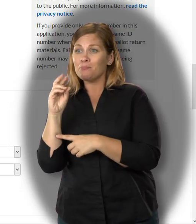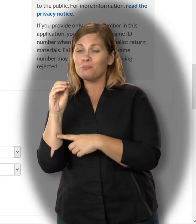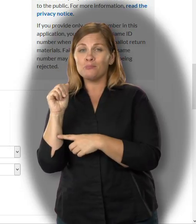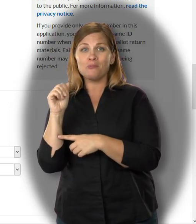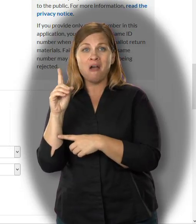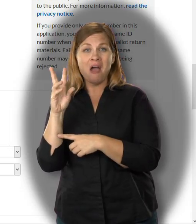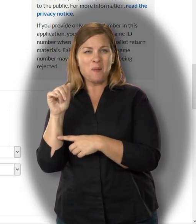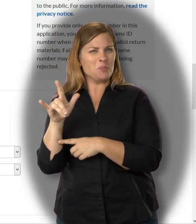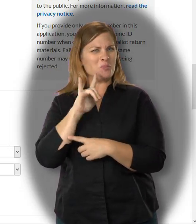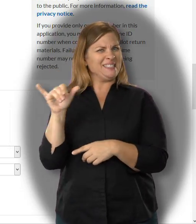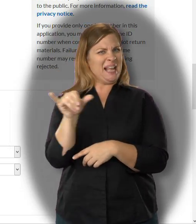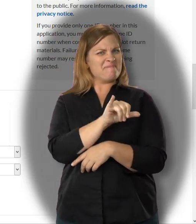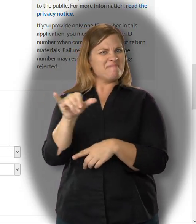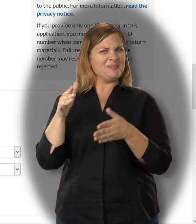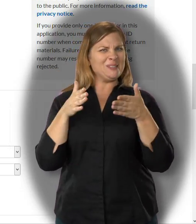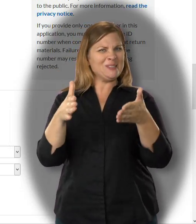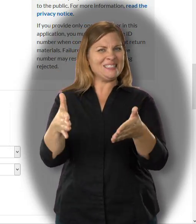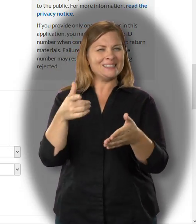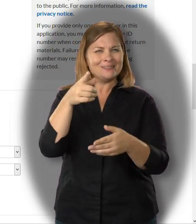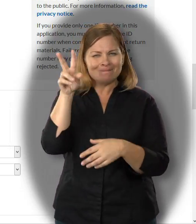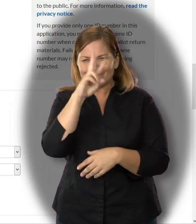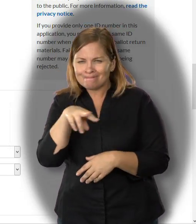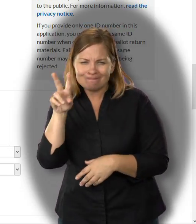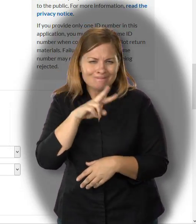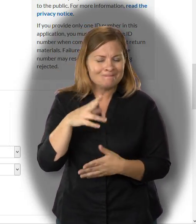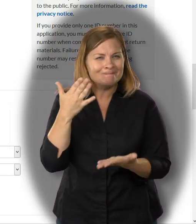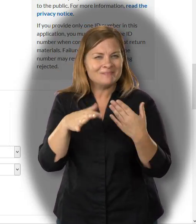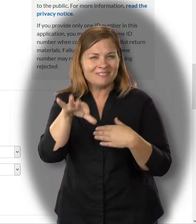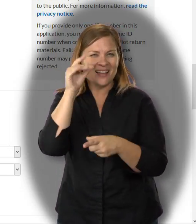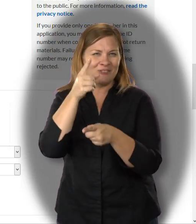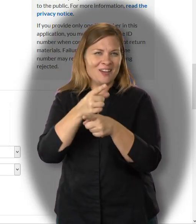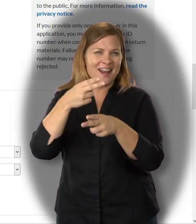If it's still not there, be sure you selected the right County -